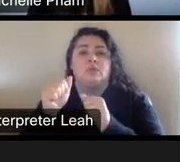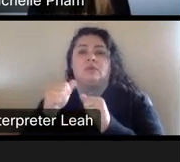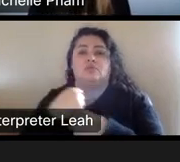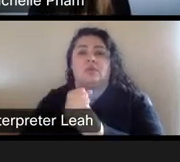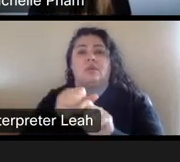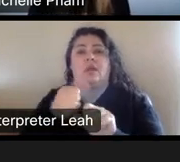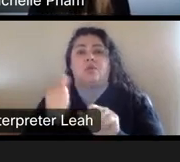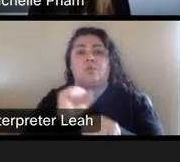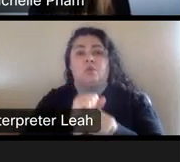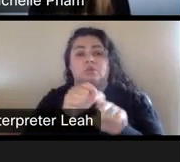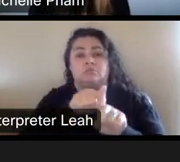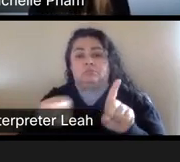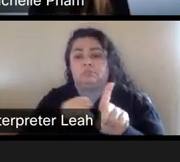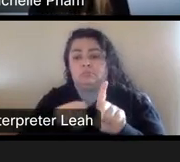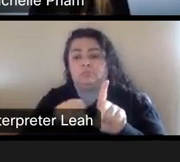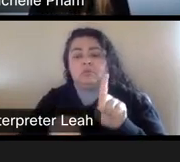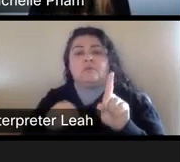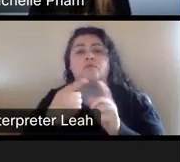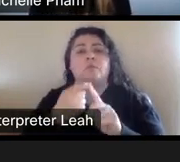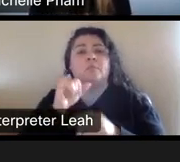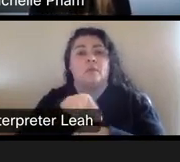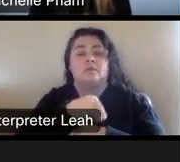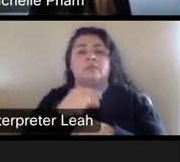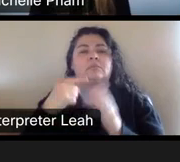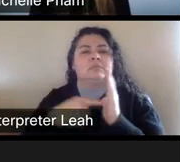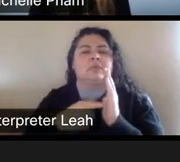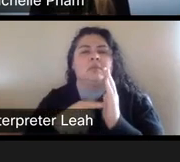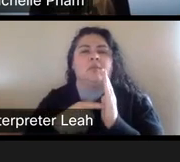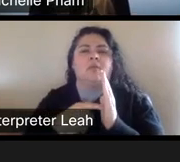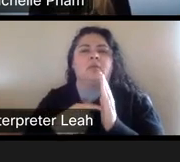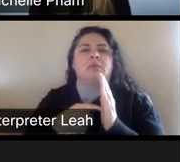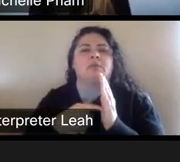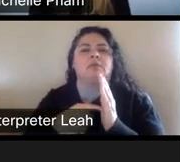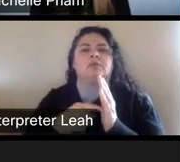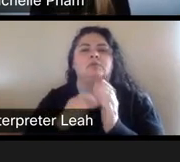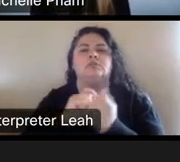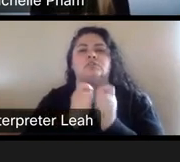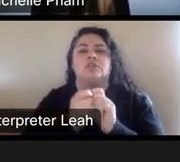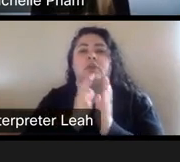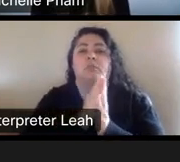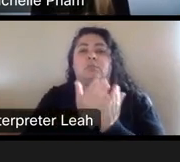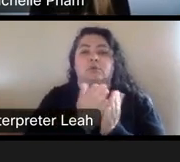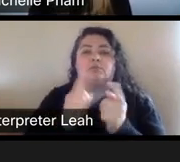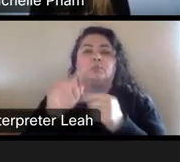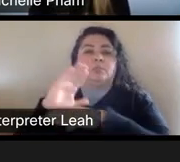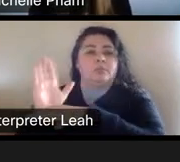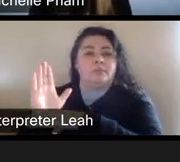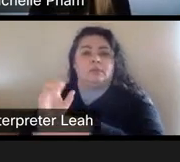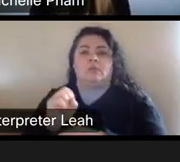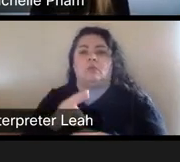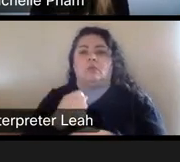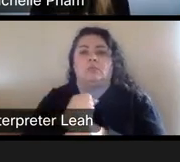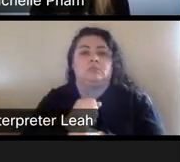So, um, an example of that would be turning, um, a novel into screenplay or, you know, making a movie out of it. For example.